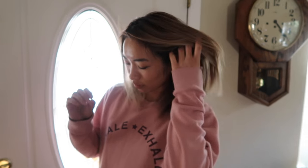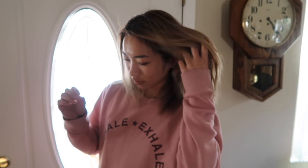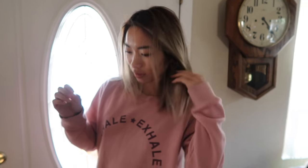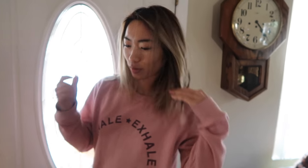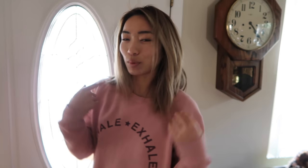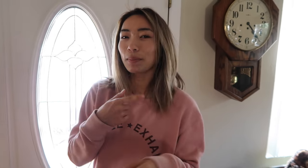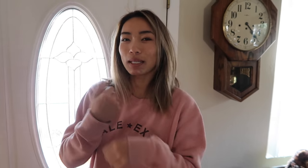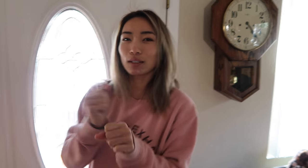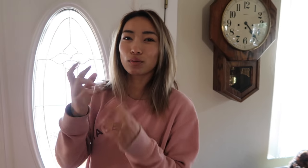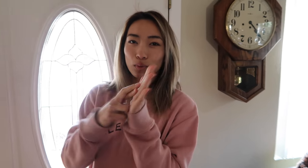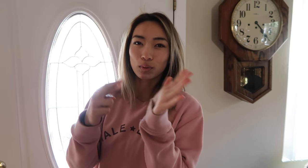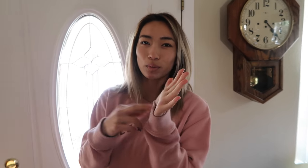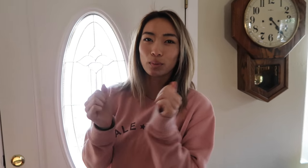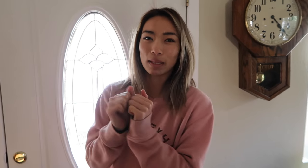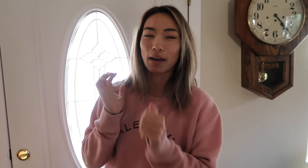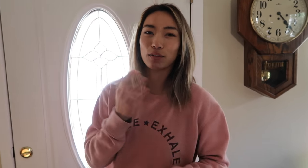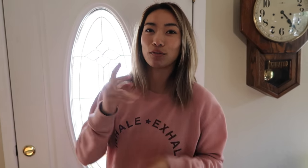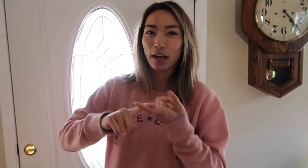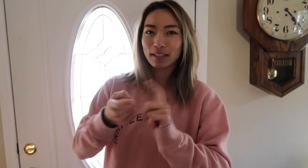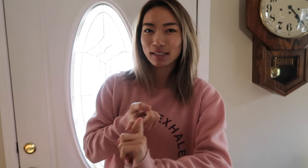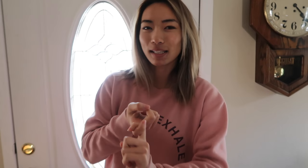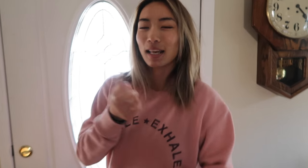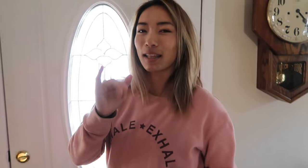so we made it a rule with our friends